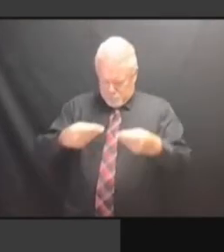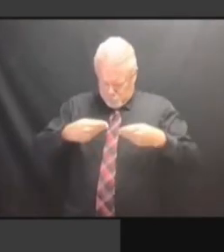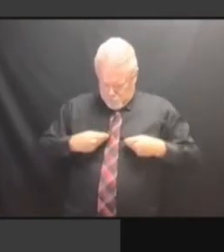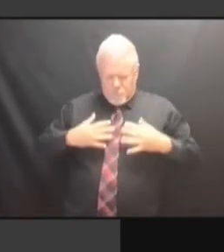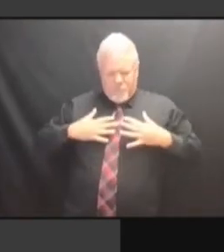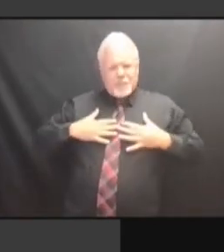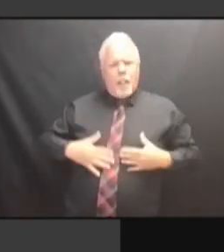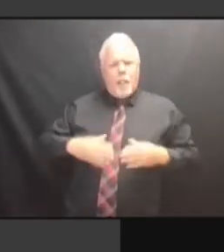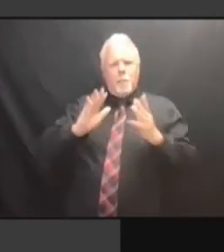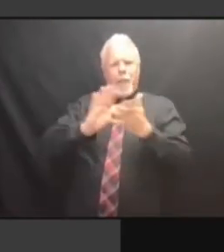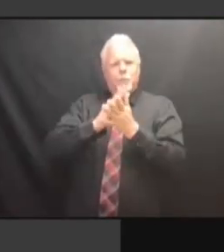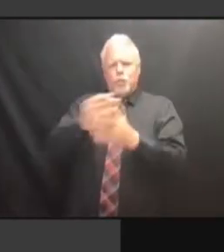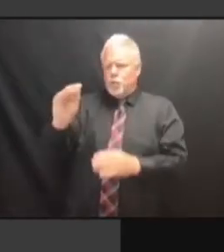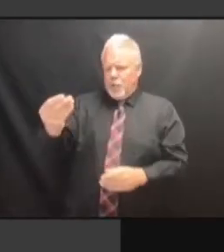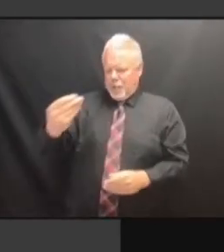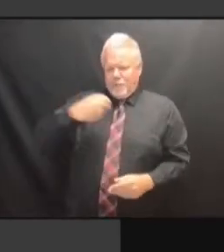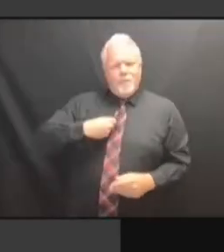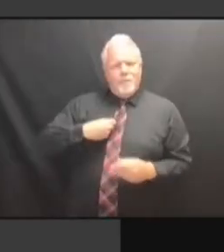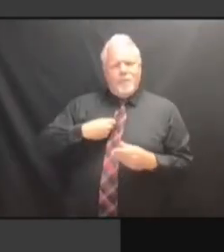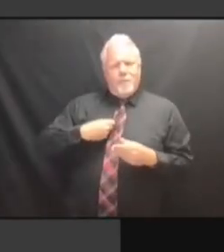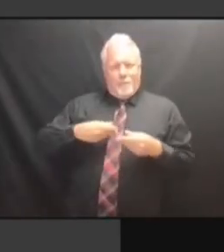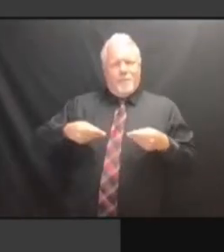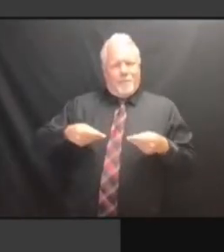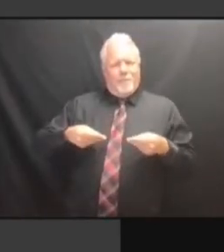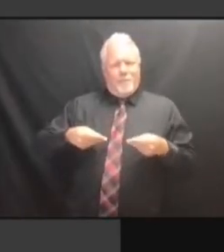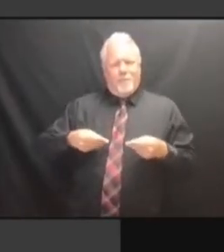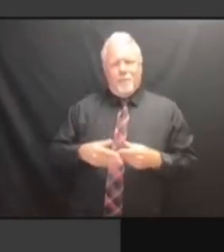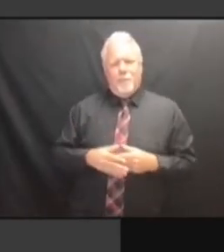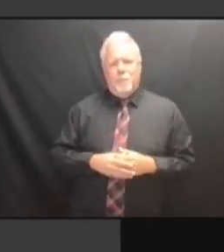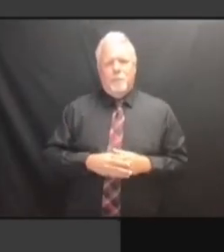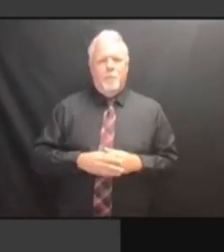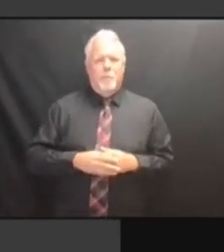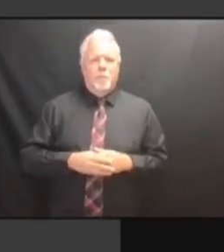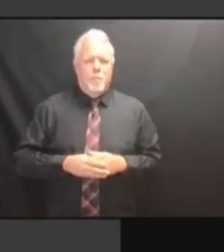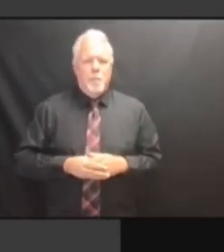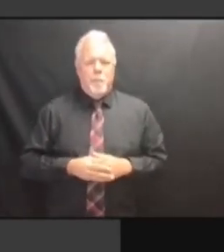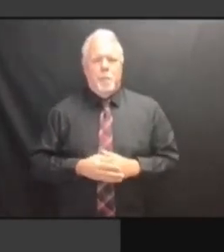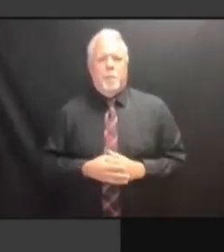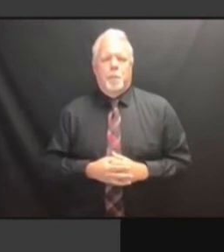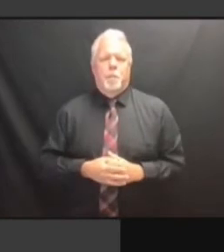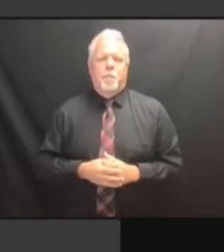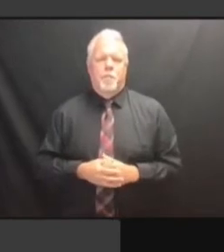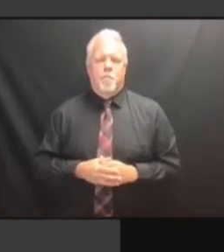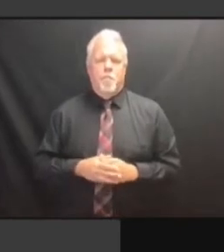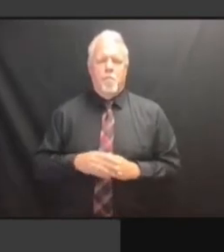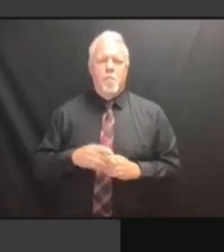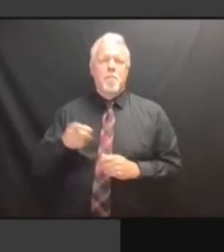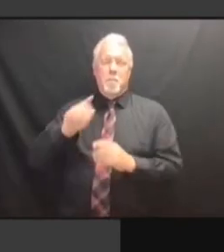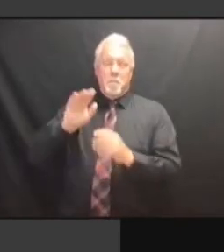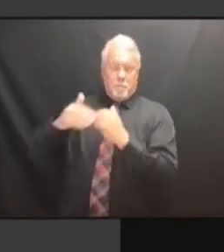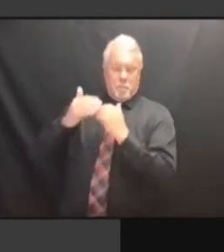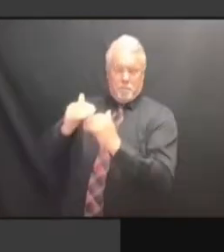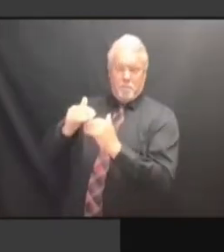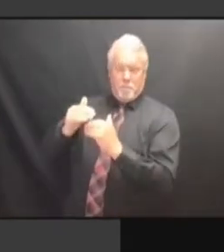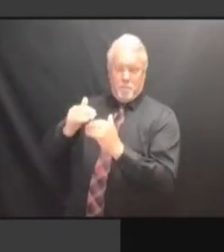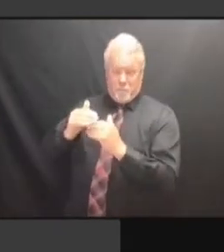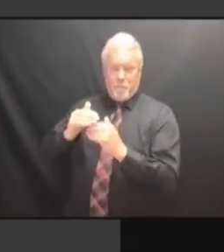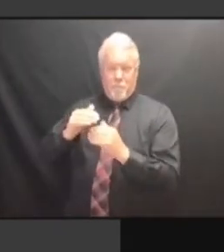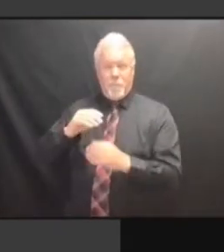IT WOULD BE HARD FOR US TO DO AN AGENCY-WIDE PROGRAM IT WOULD BE HARD FOR US TO DO AN AGENCY-WIDE PROGRAM WITHOUT AGENCY-WIDE PROGRAM WITHOUT AGENCY-WIDE PROGRAM WITHOUT SOMEBODY AGENCY-WIDE PROGRAM WITHOUT SOMEBODY HERE AGENCY-WIDE PROGRAM WITHOUT SOMEBODY HERE ON AGENCY-WIDE PROGRAM WITHOUT SOMEBODY HERE ON A AGENCY-WIDE PROGRAM WITHOUT SOMEBODY HERE ON A REGULAR SOMEBODY HERE ON A REGULAR SOMEBODY HERE ON A REGULAR BASIS. BASIS. BASIS. AND BASIS. AND WHAT'S BASIS. AND WHAT'S COMING BASIS. AND WHAT'S COMING INTO BASIS. AND WHAT'S COMING INTO THE